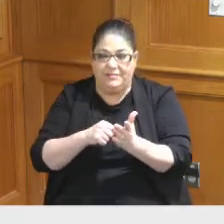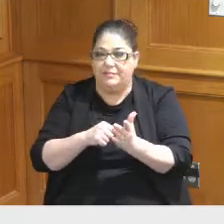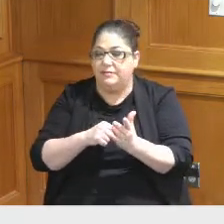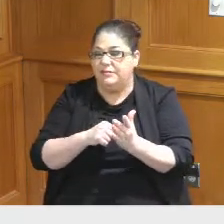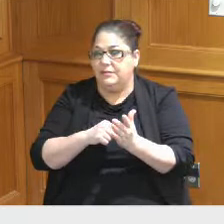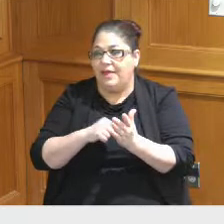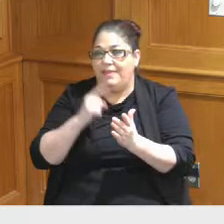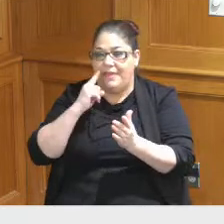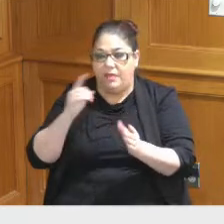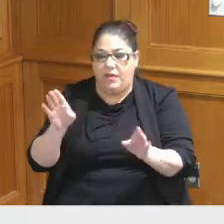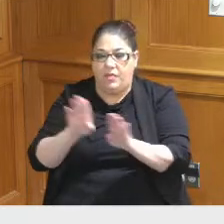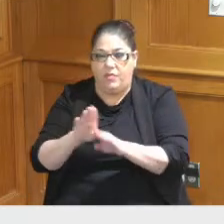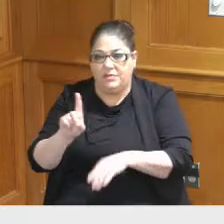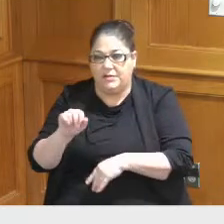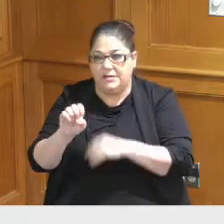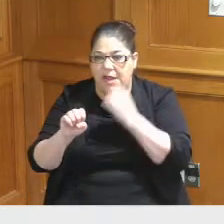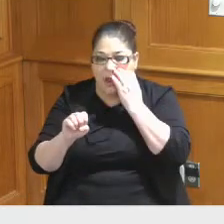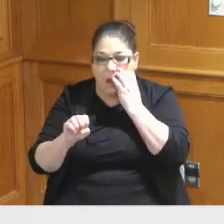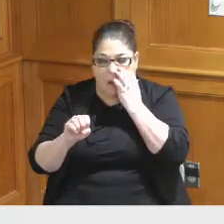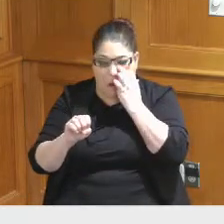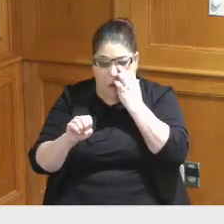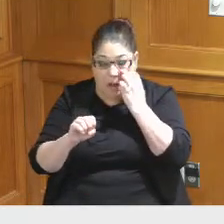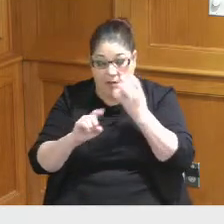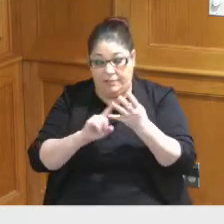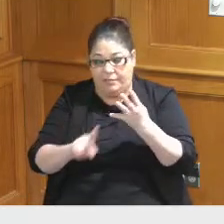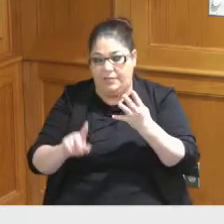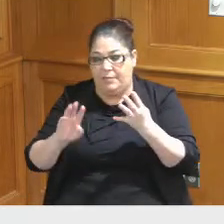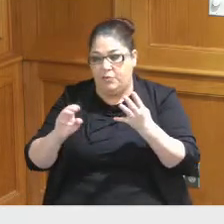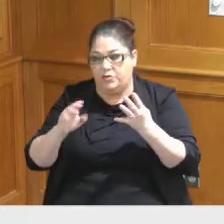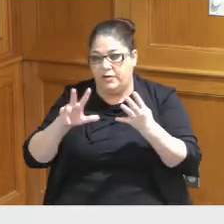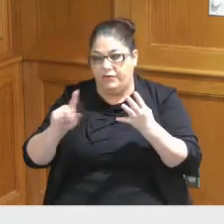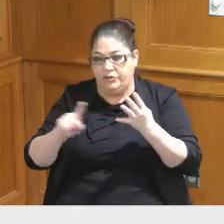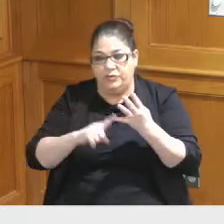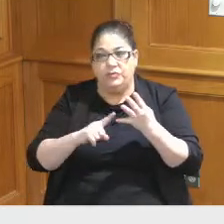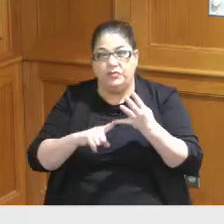closing date is in is the last day of March has to leave so this would be something that would